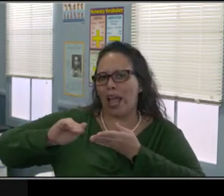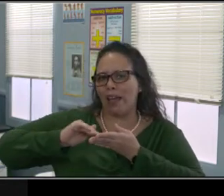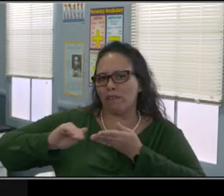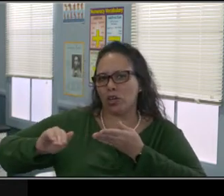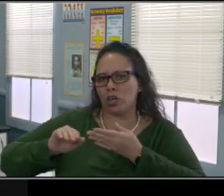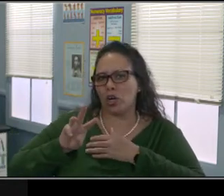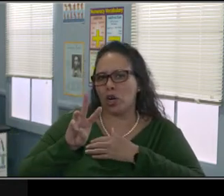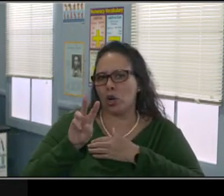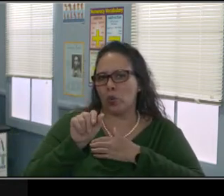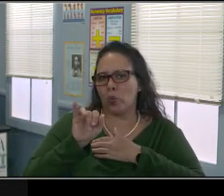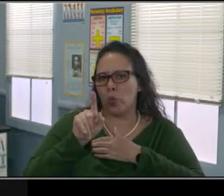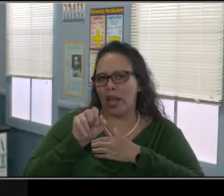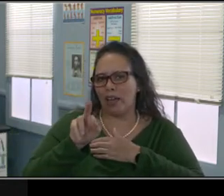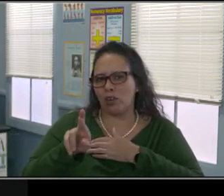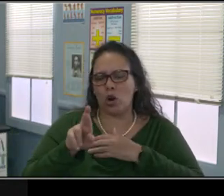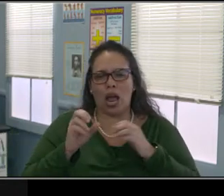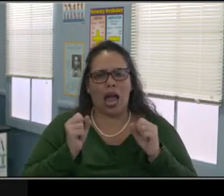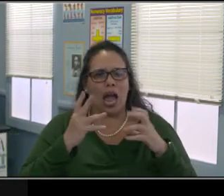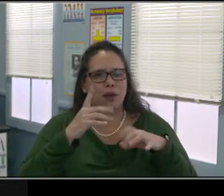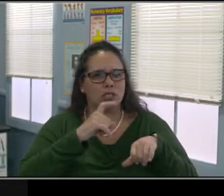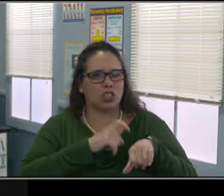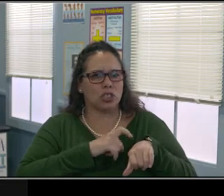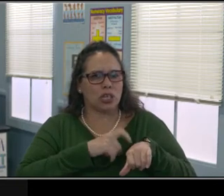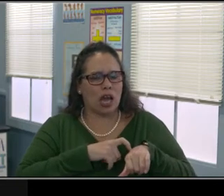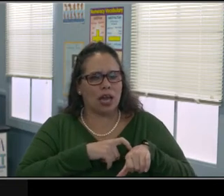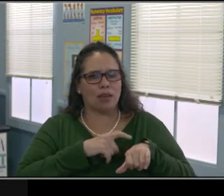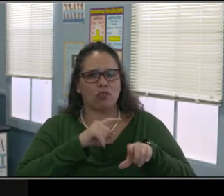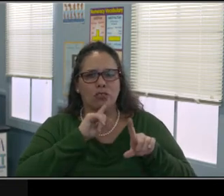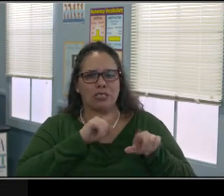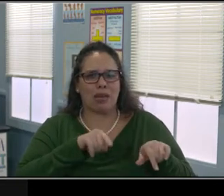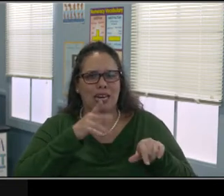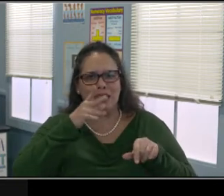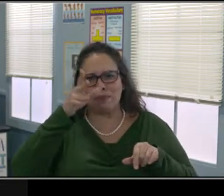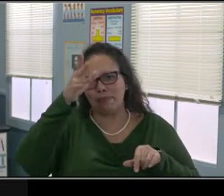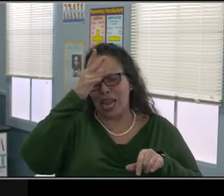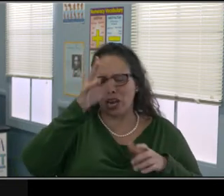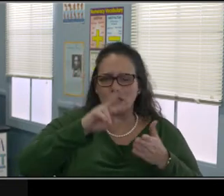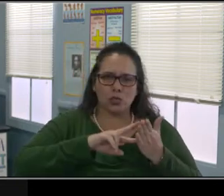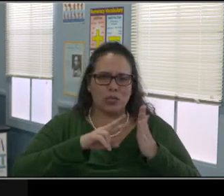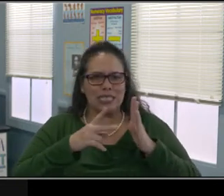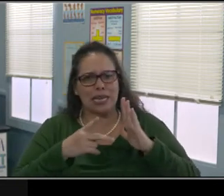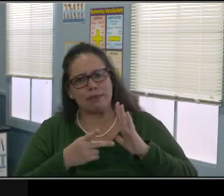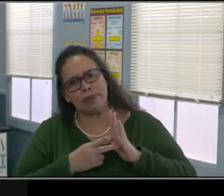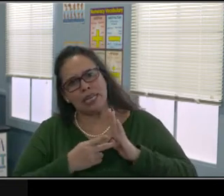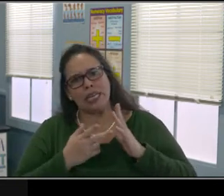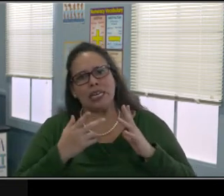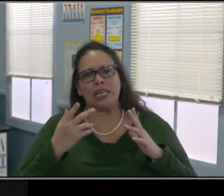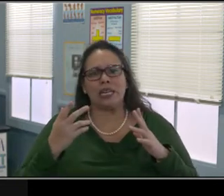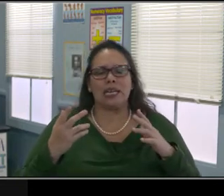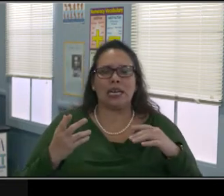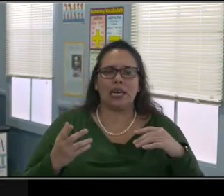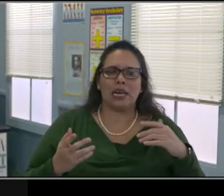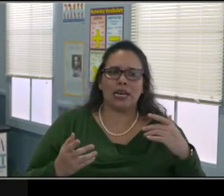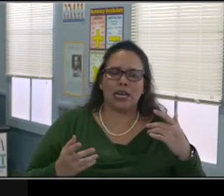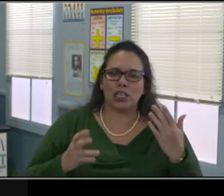and it's really hard to do them in person, right? We have to be safe. We have to take all the measures. A lot of parents are...